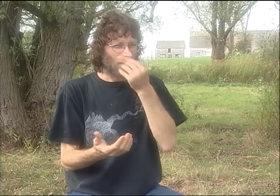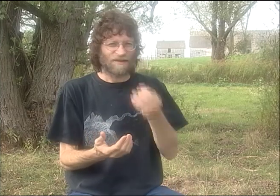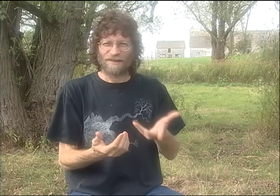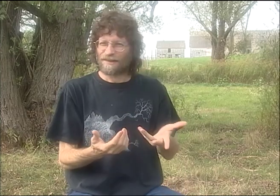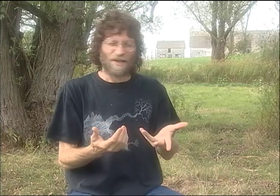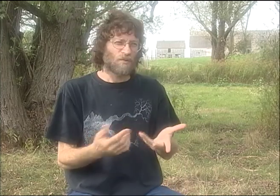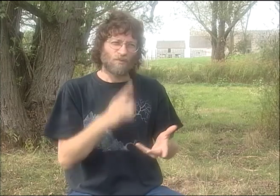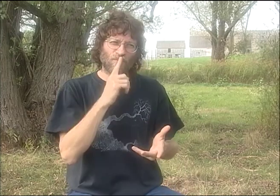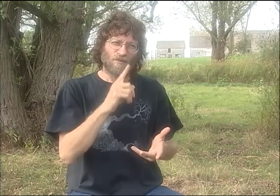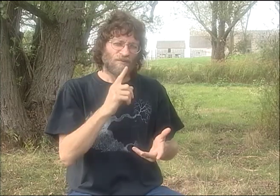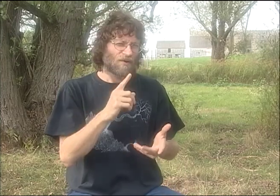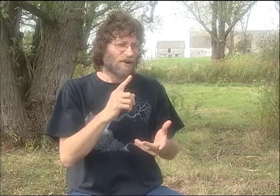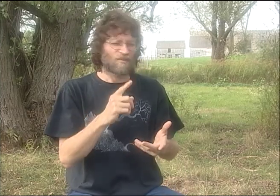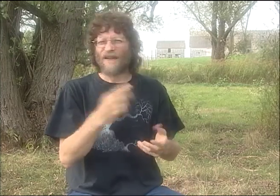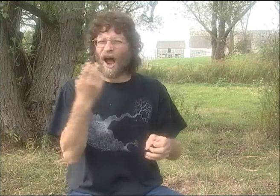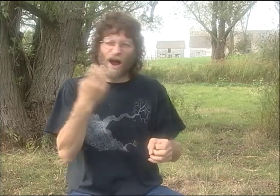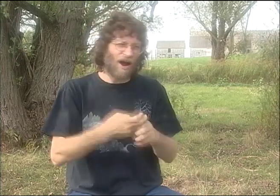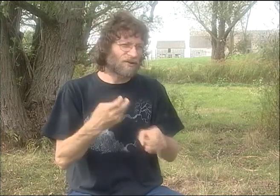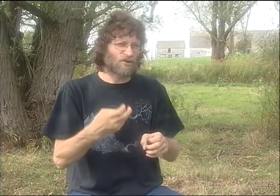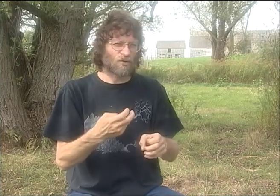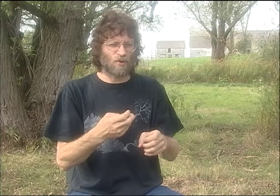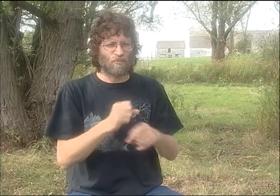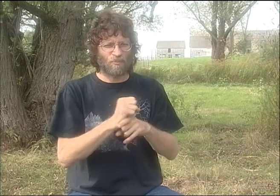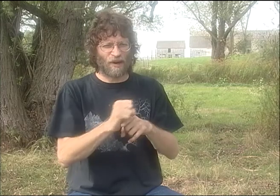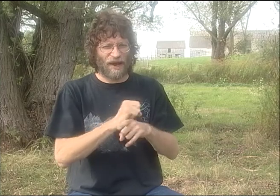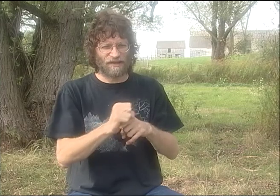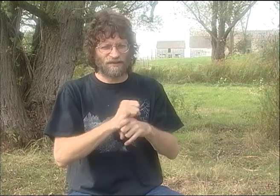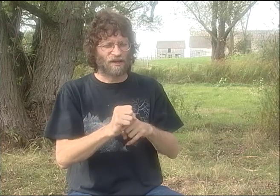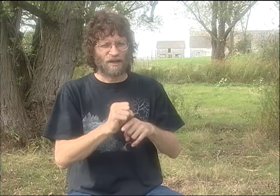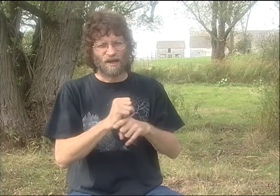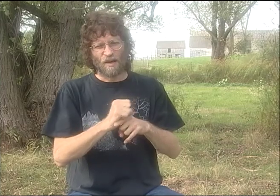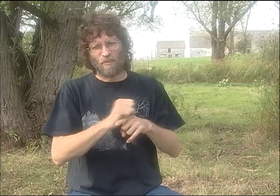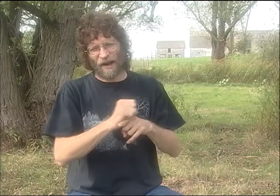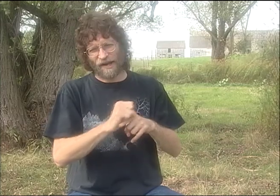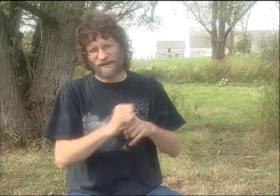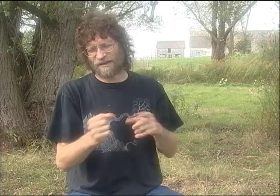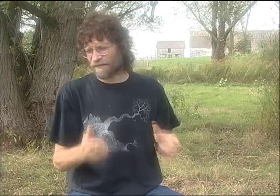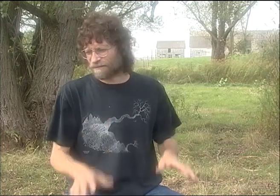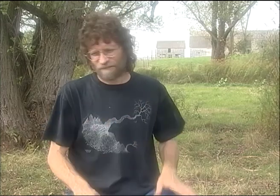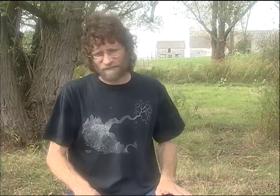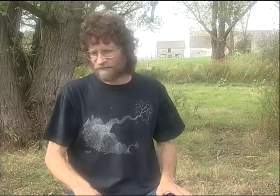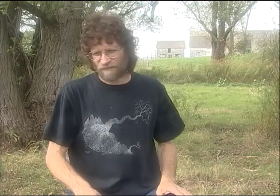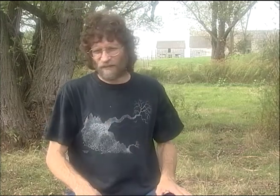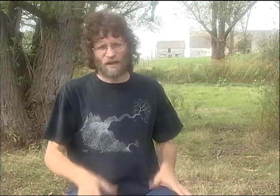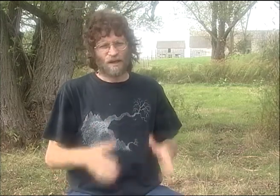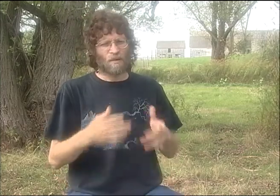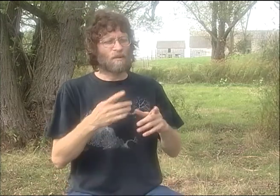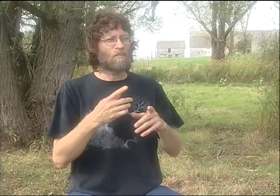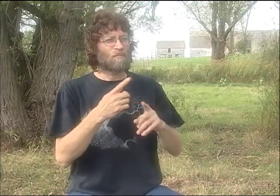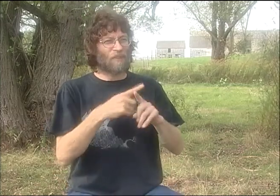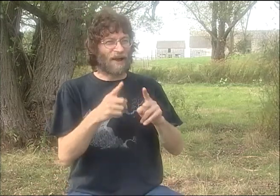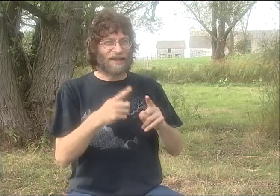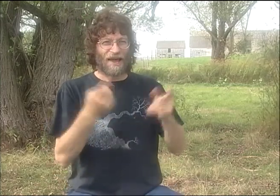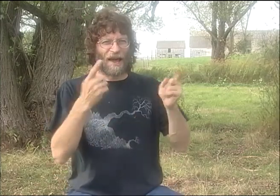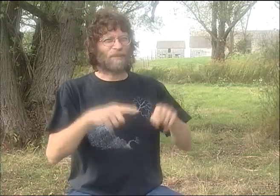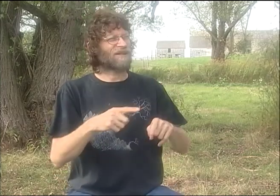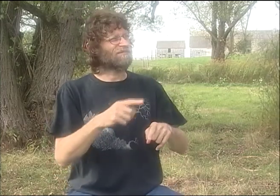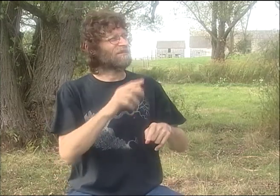AND SO NOW, OF COURSE, YOU KNOW, PETER'S LIVING IN CHICAGO, AND I'M LIVING HERE.